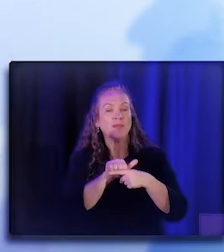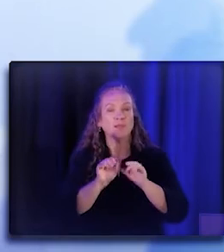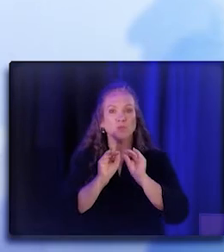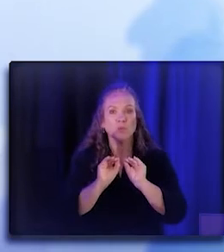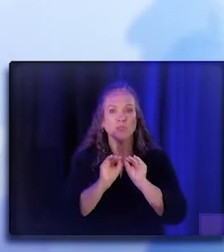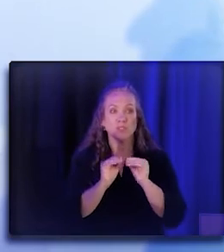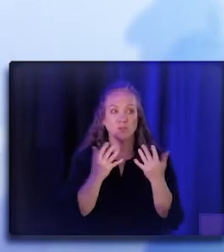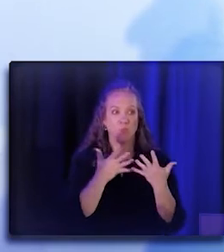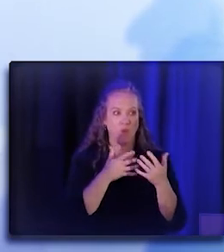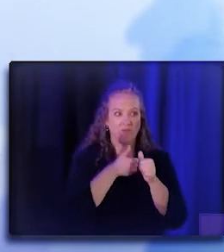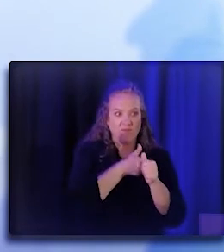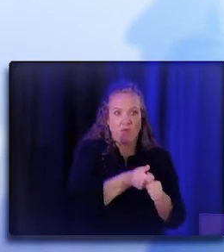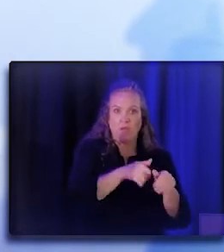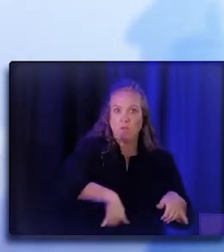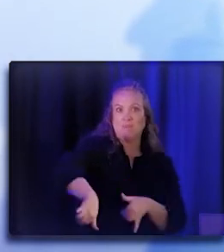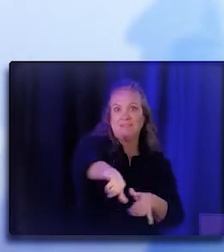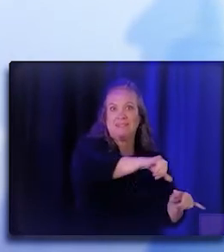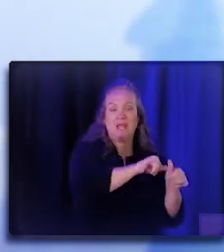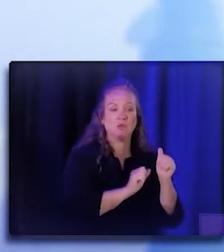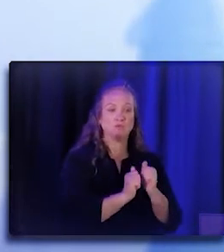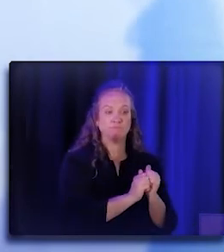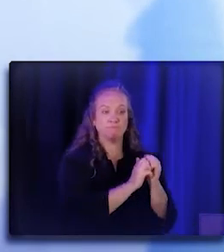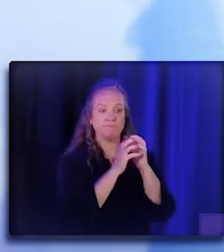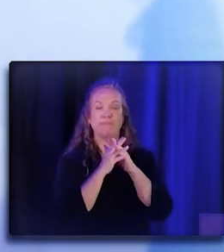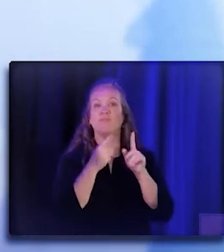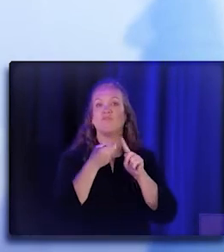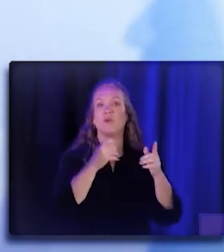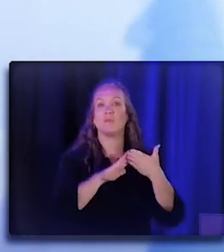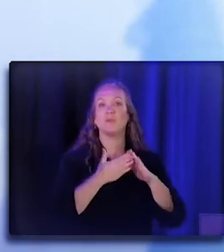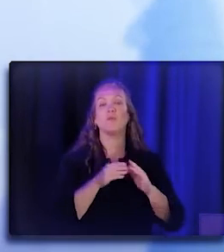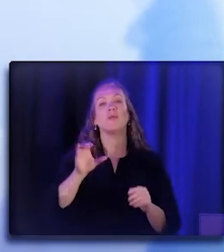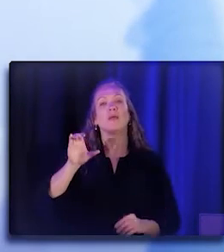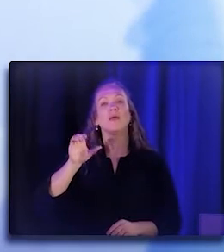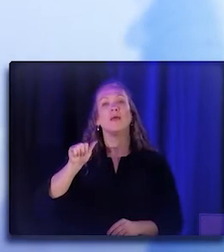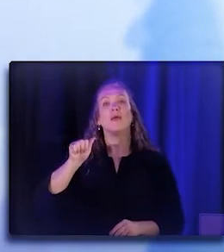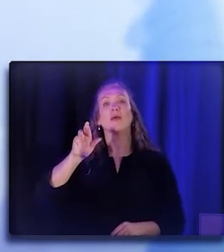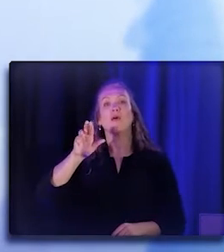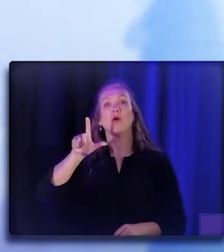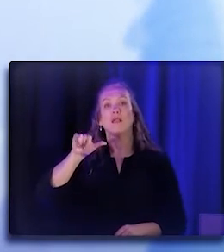that are developed through community. I think Carlina already mentioned, we are also tasked